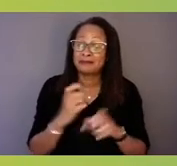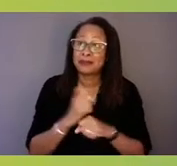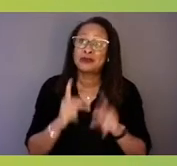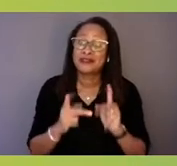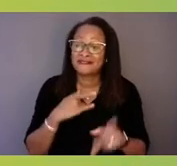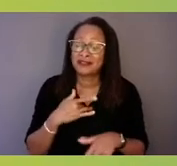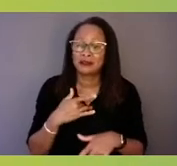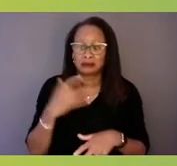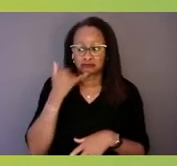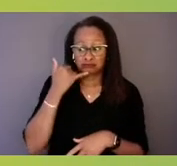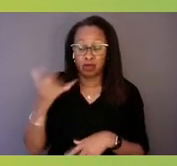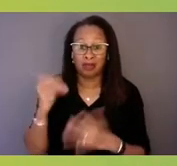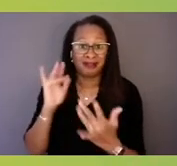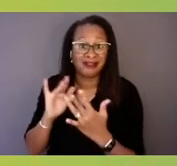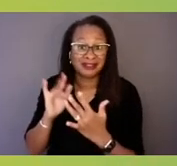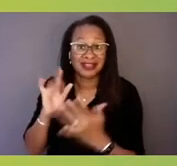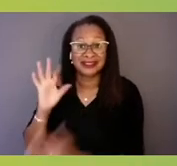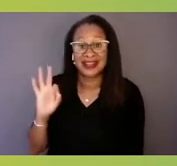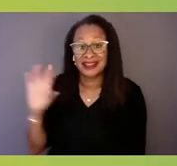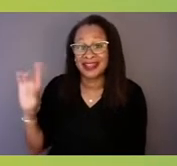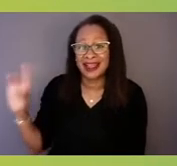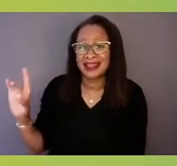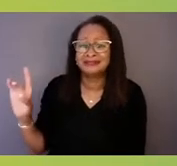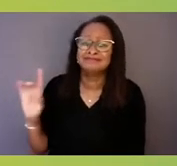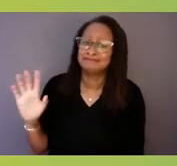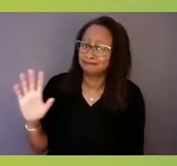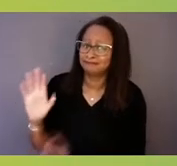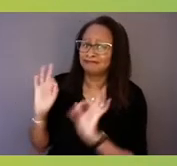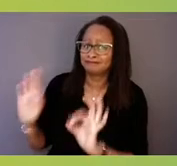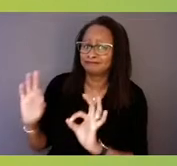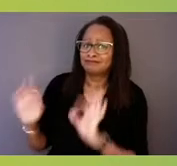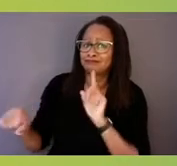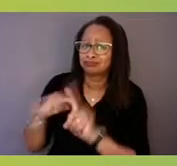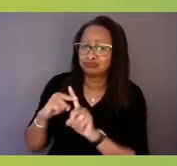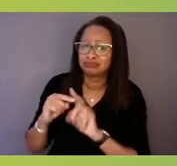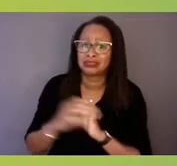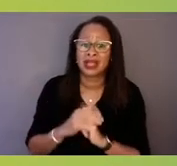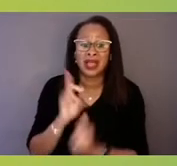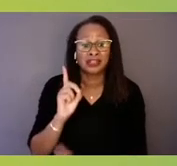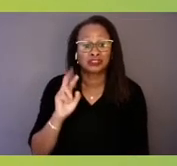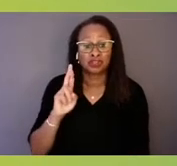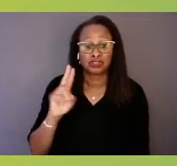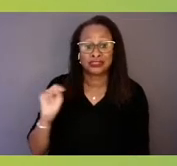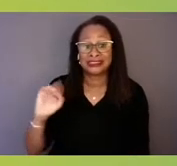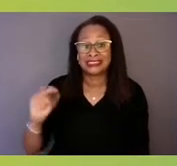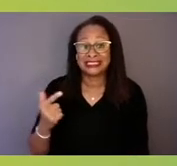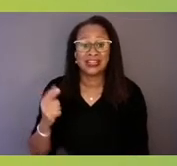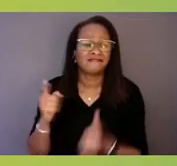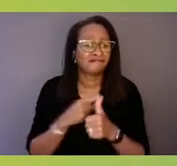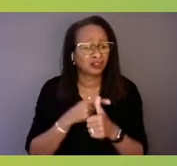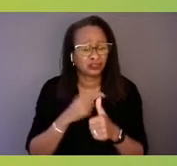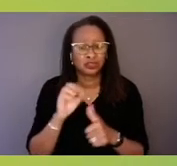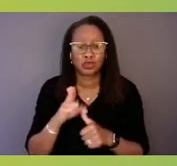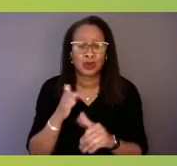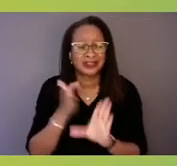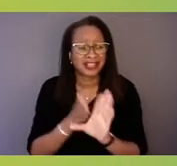Dr. Ng, you are first and foremost a psychiatrist and a leading advisor to many hospitals across the country